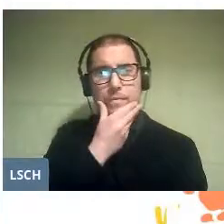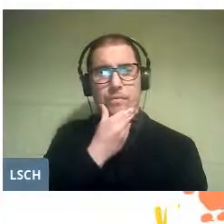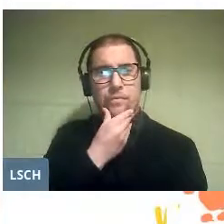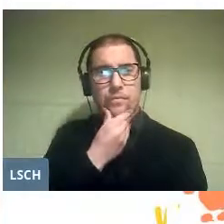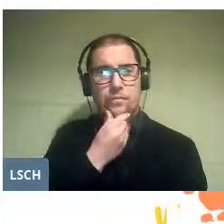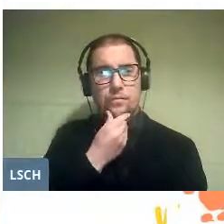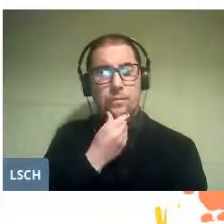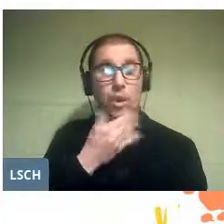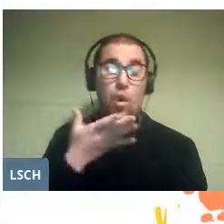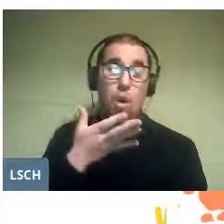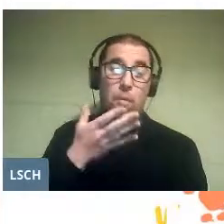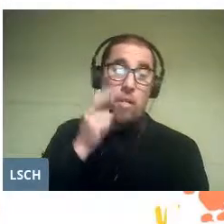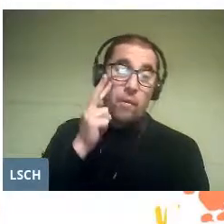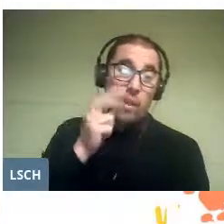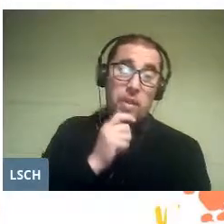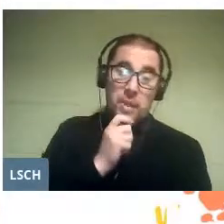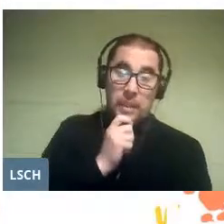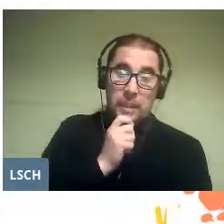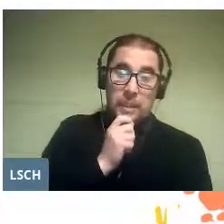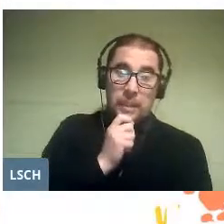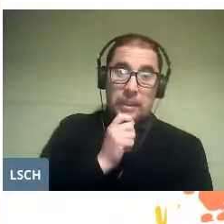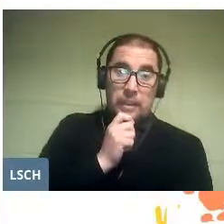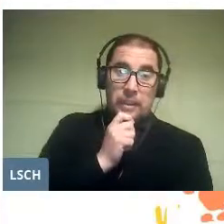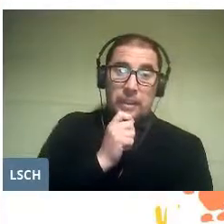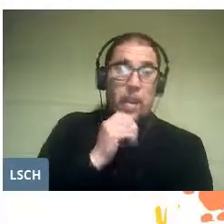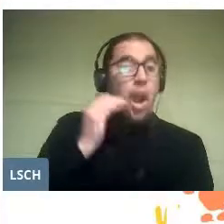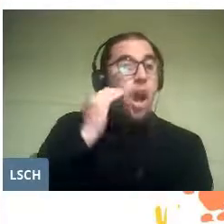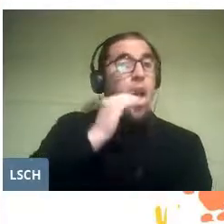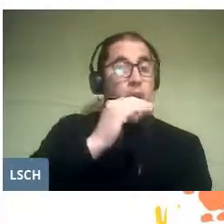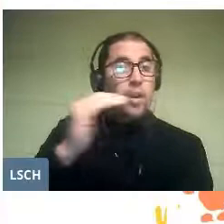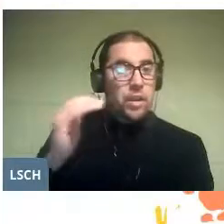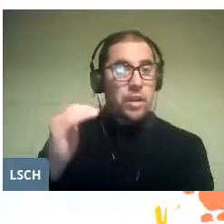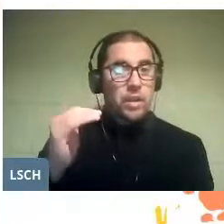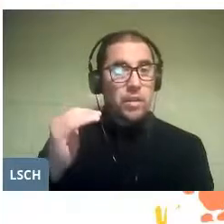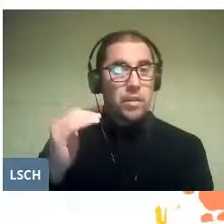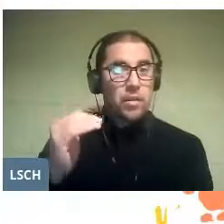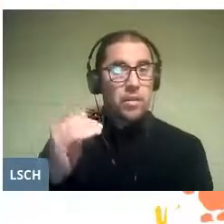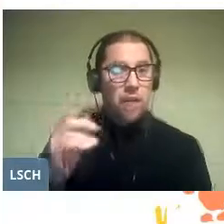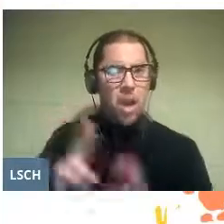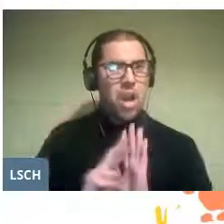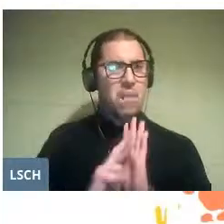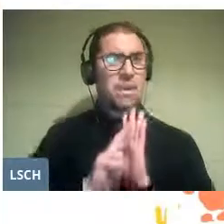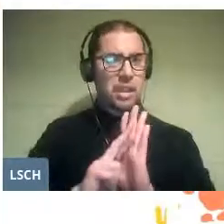As we have just seen in this example, the children are representing themselves.